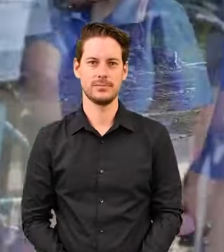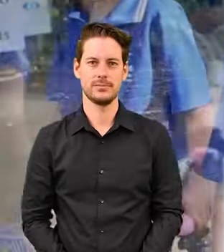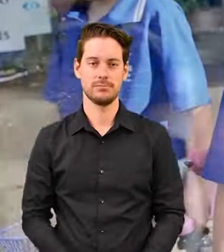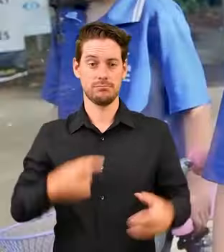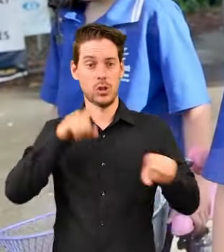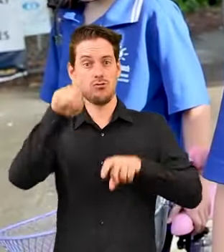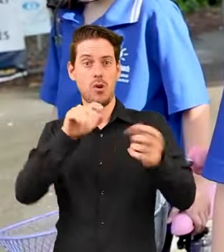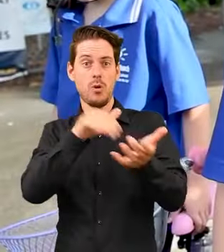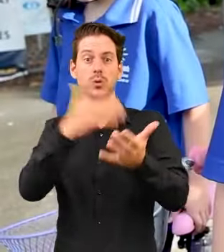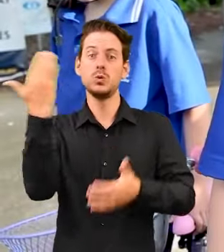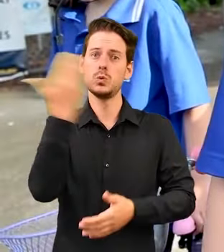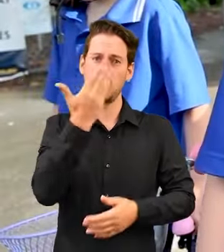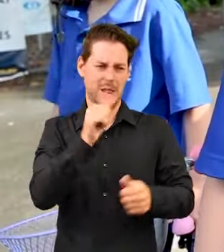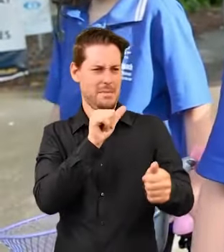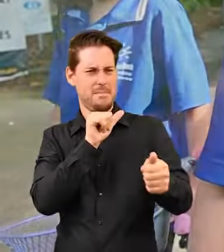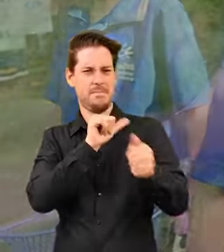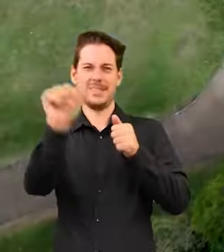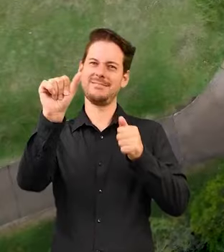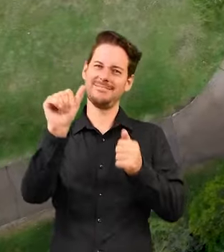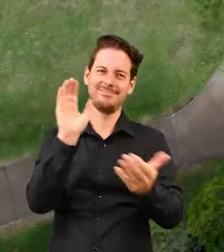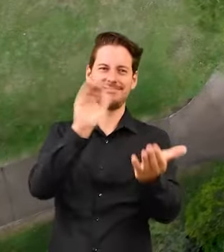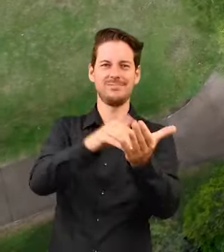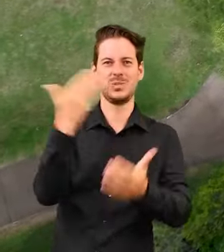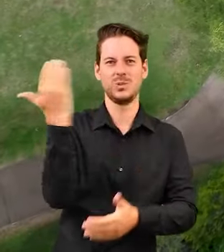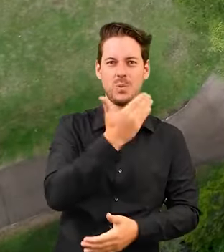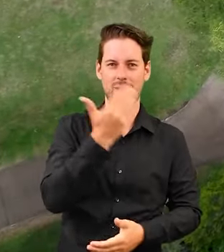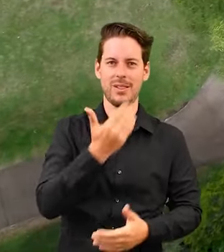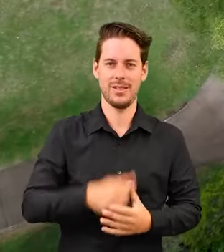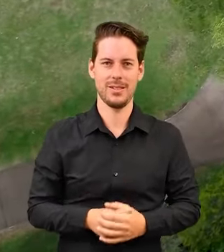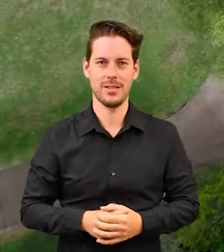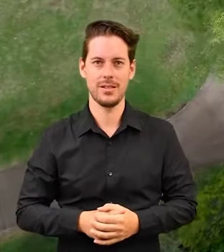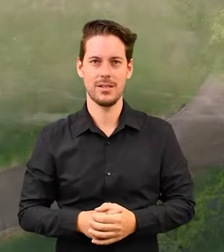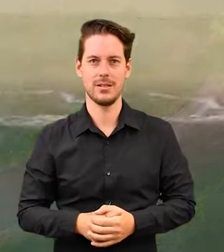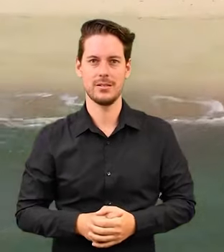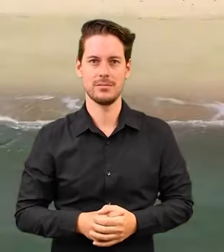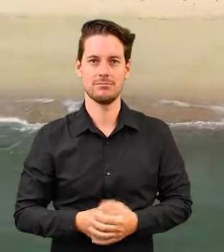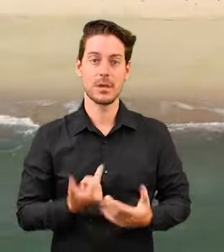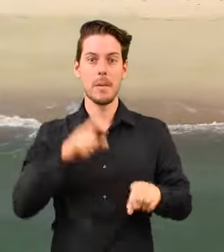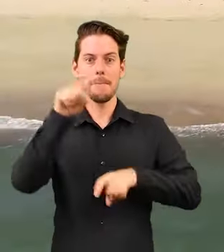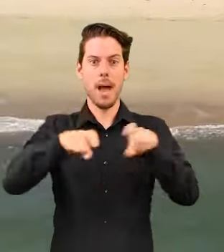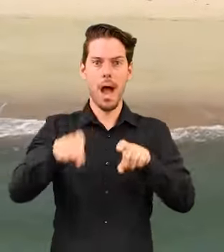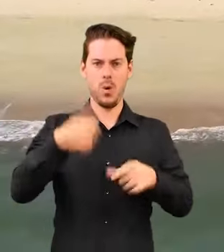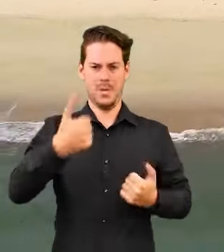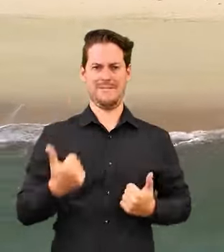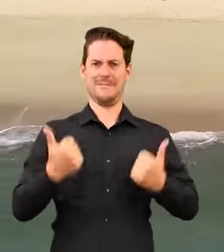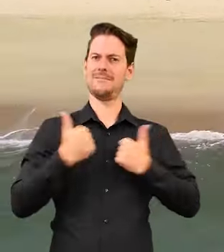Riding to school is the best way to get to school. Using the bike is great for fitness of course. It can get